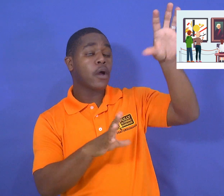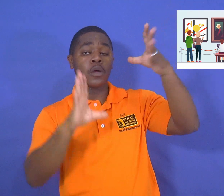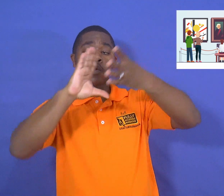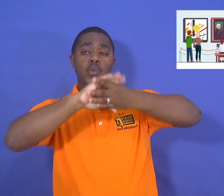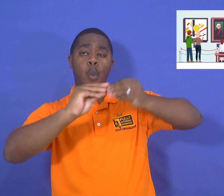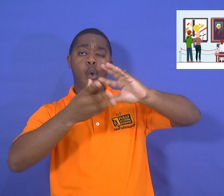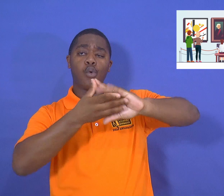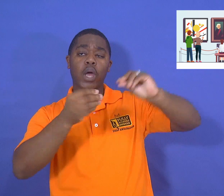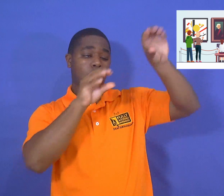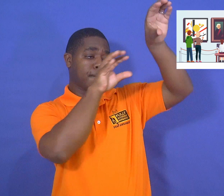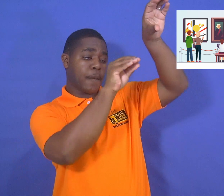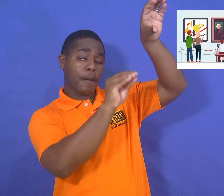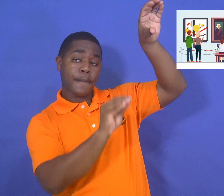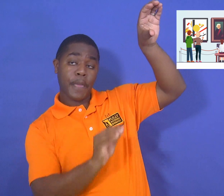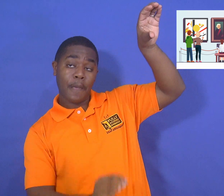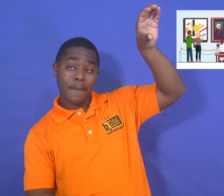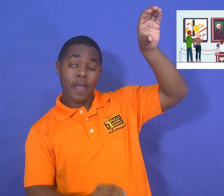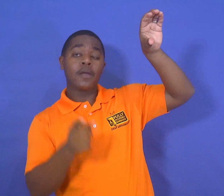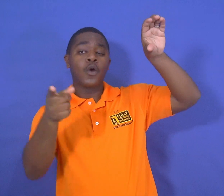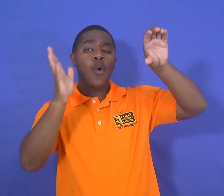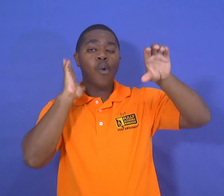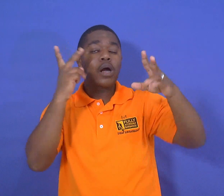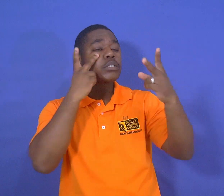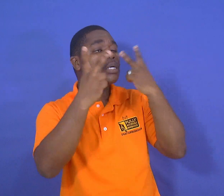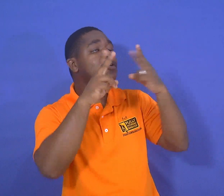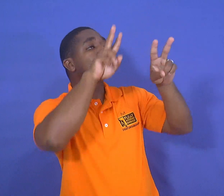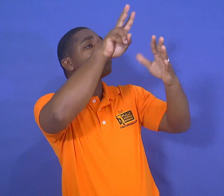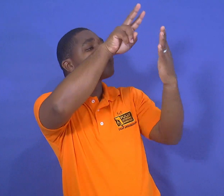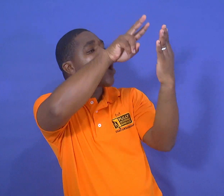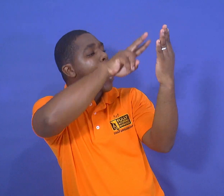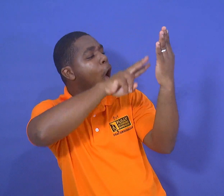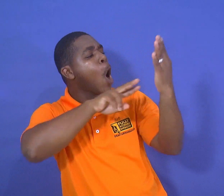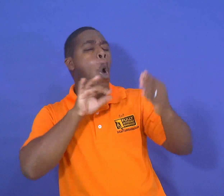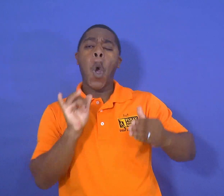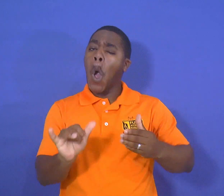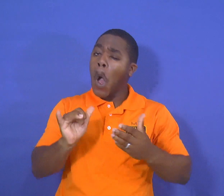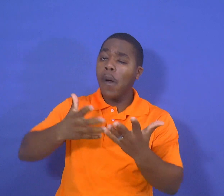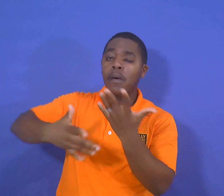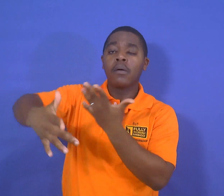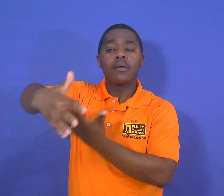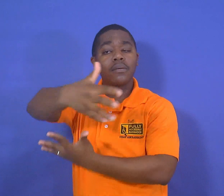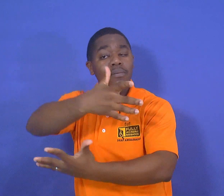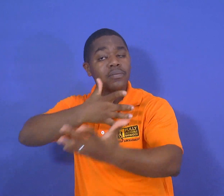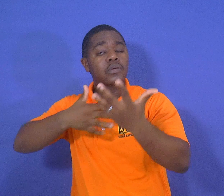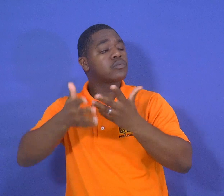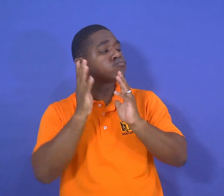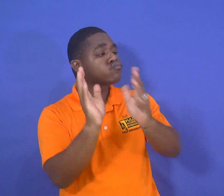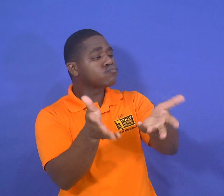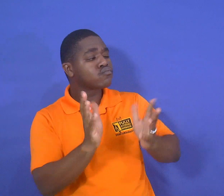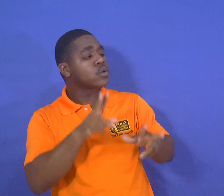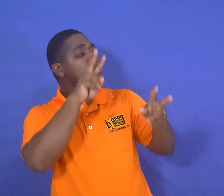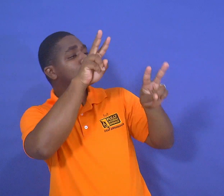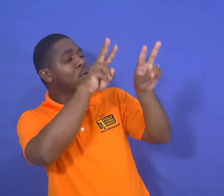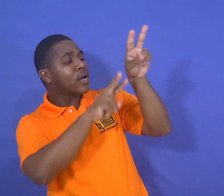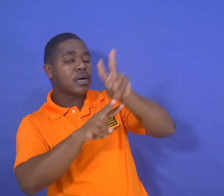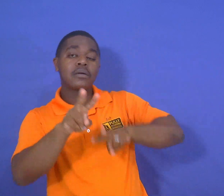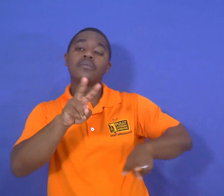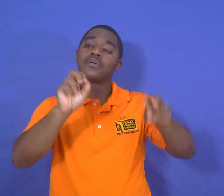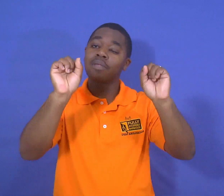there will be pictures and stories posted about the person featured so that you can enjoy reading